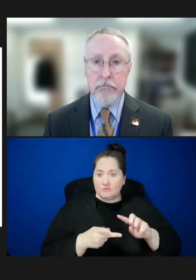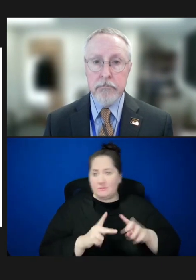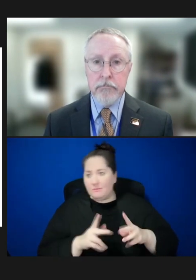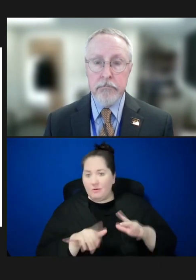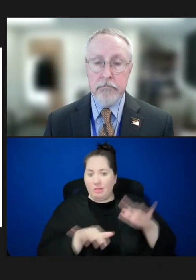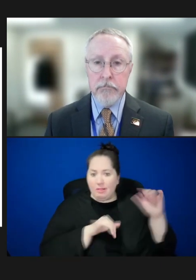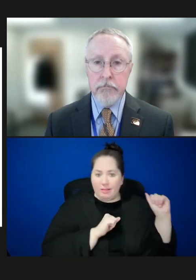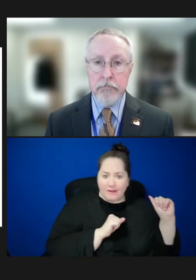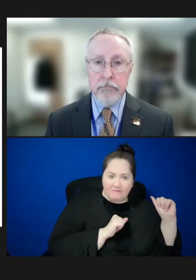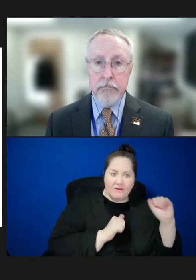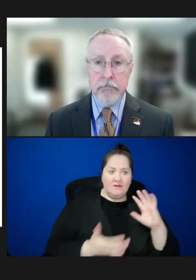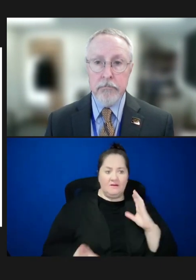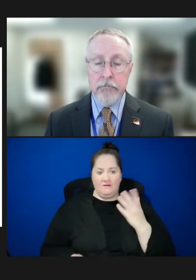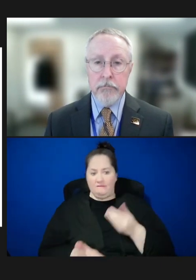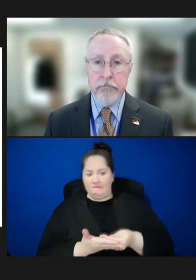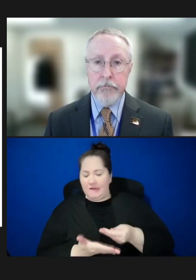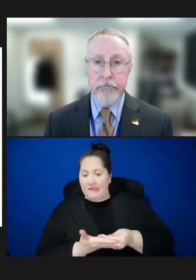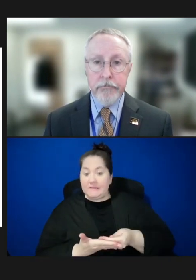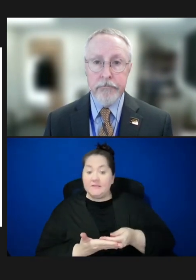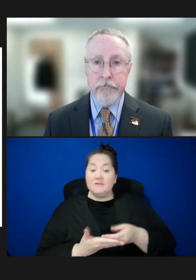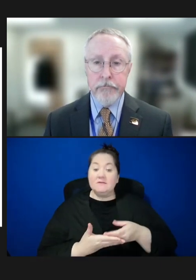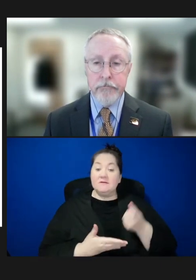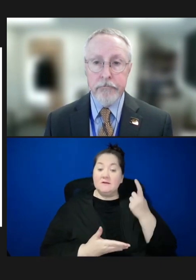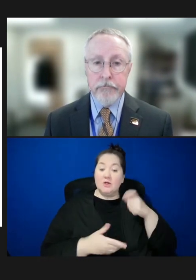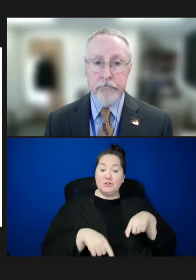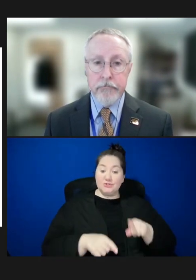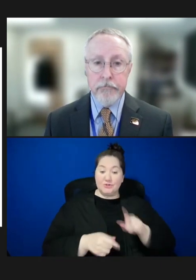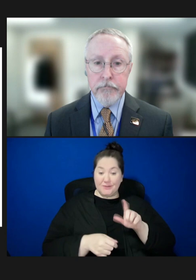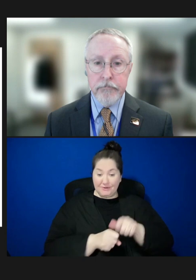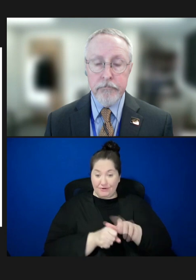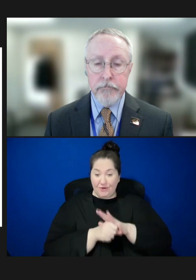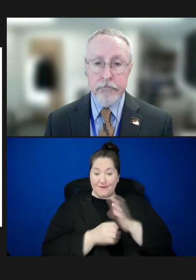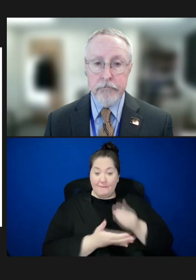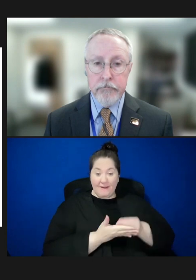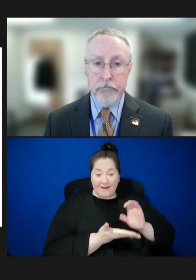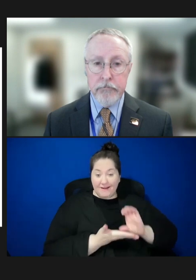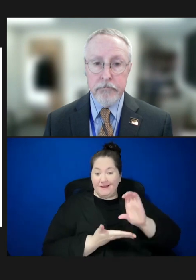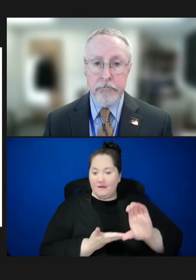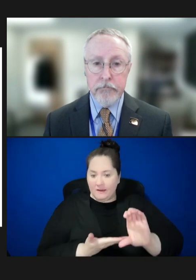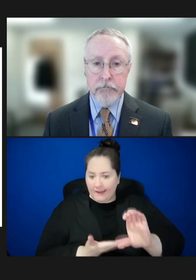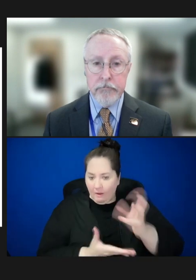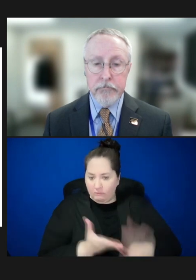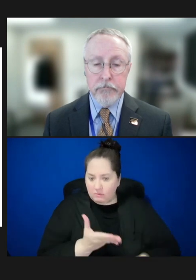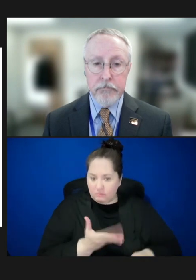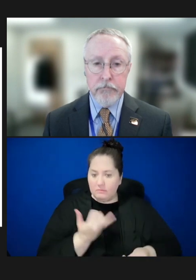you know, that we received during the COVID pandemic now going away, that I'm witnessing